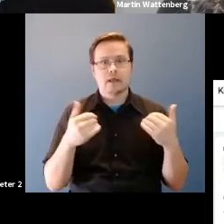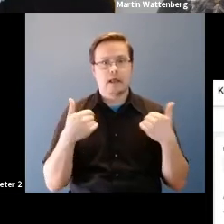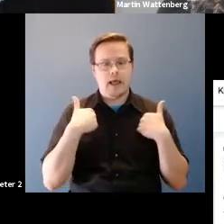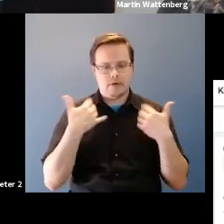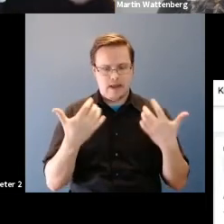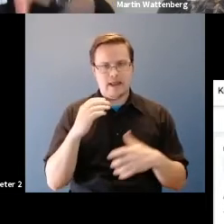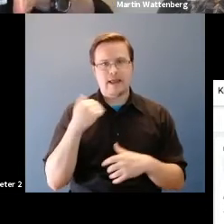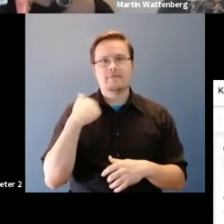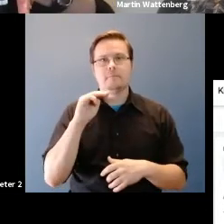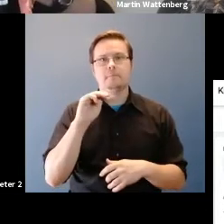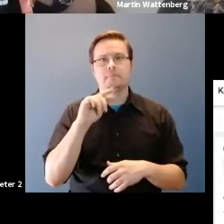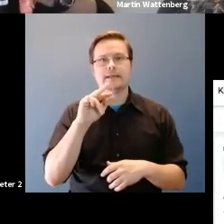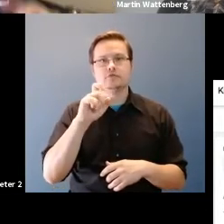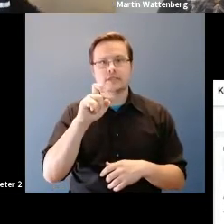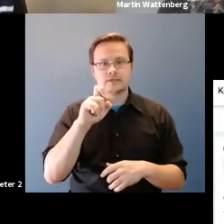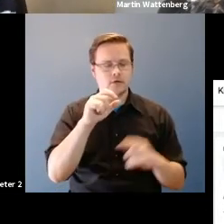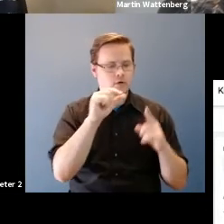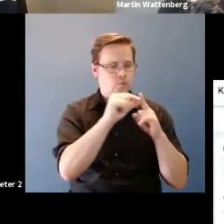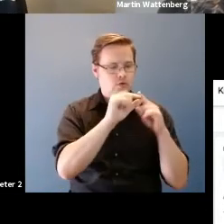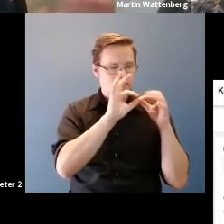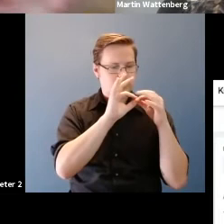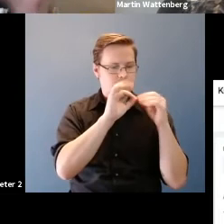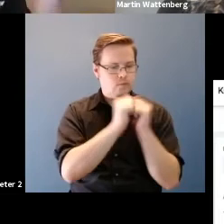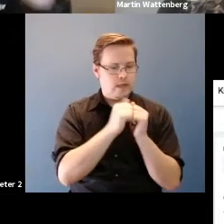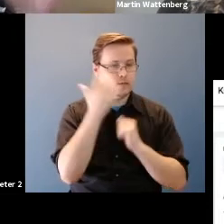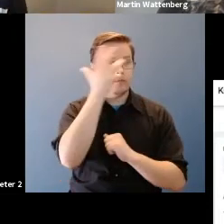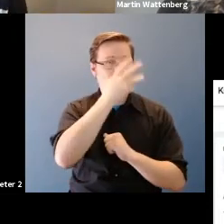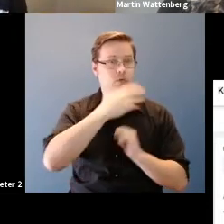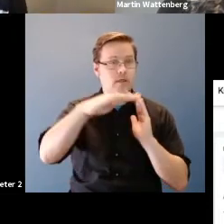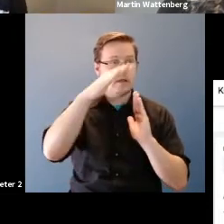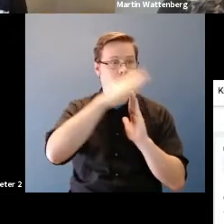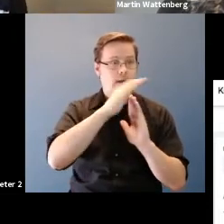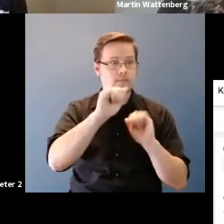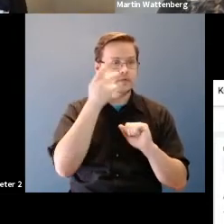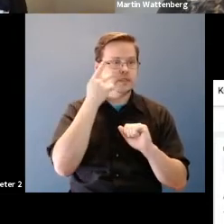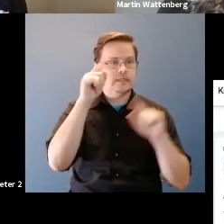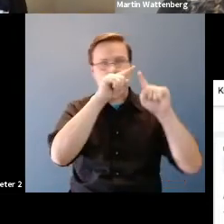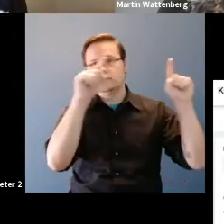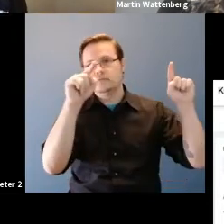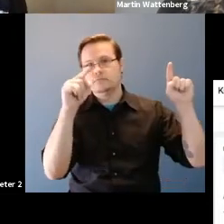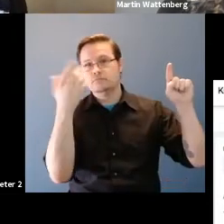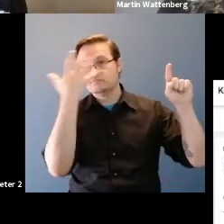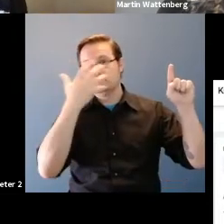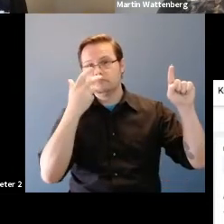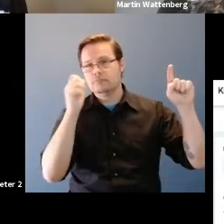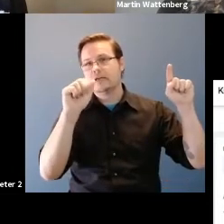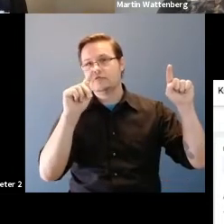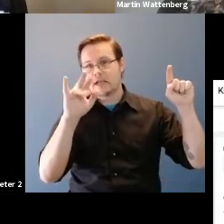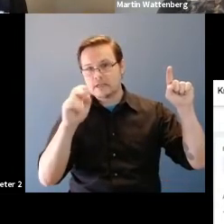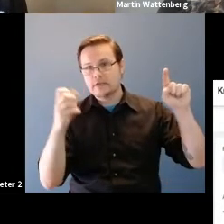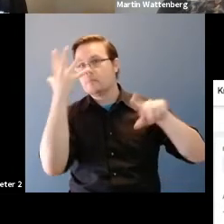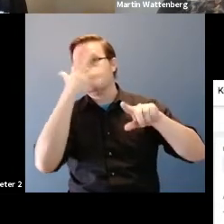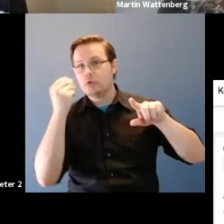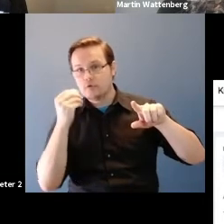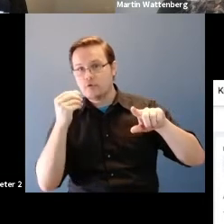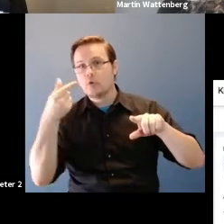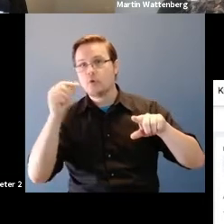Fernanda Viegas: of words that have to do with attractiveness, at the very top, so you can see, like attractive beautiful gorgeous handsome pretty sexy.